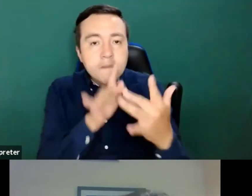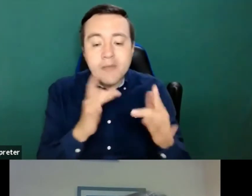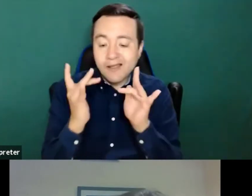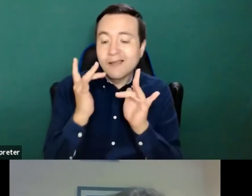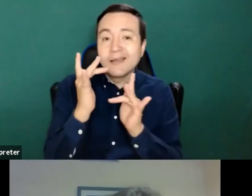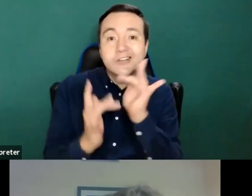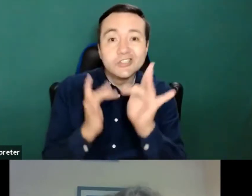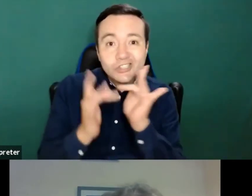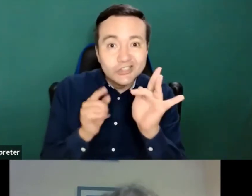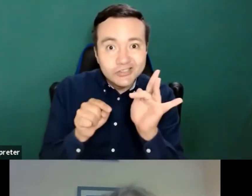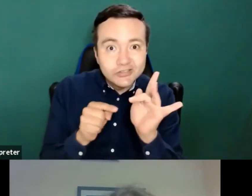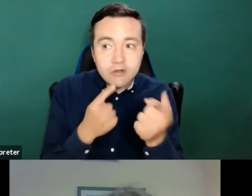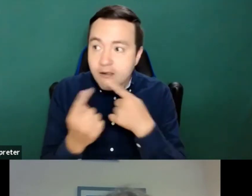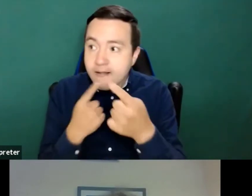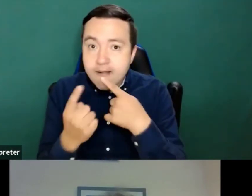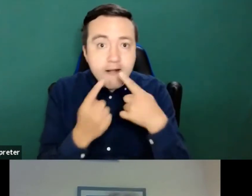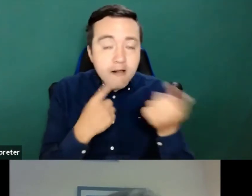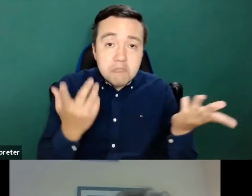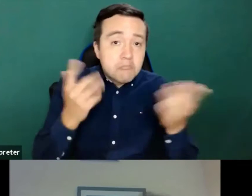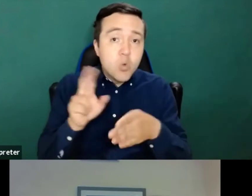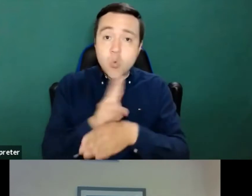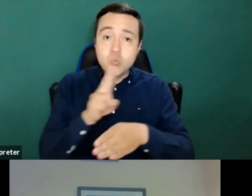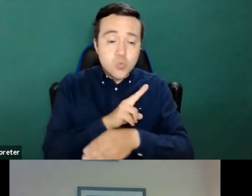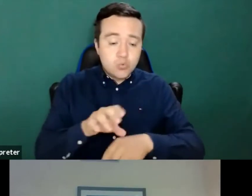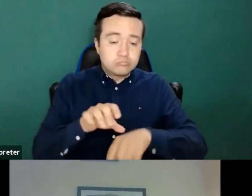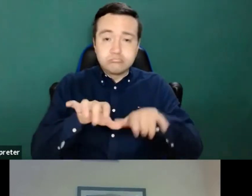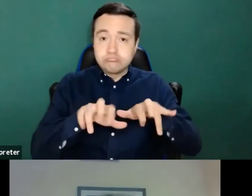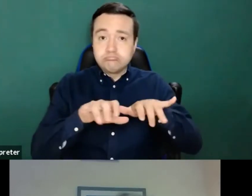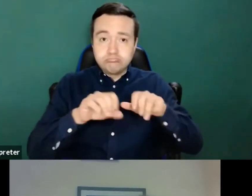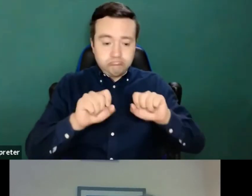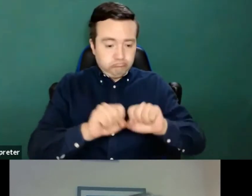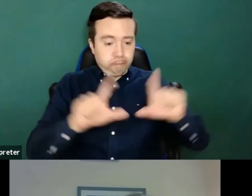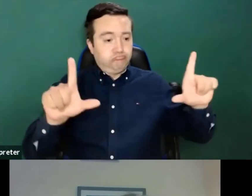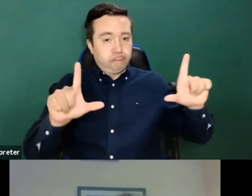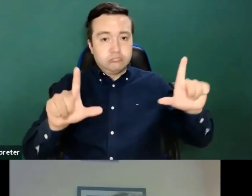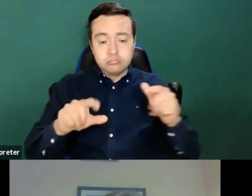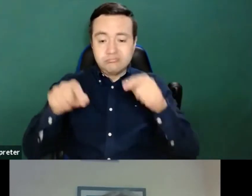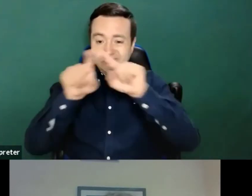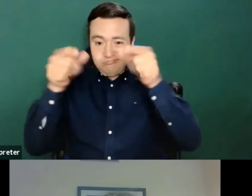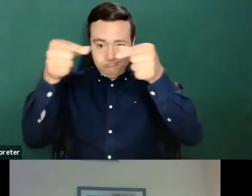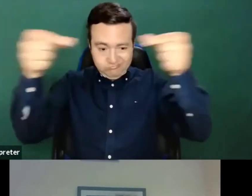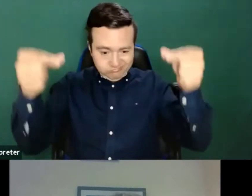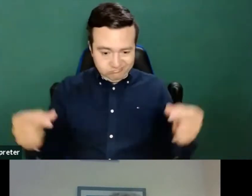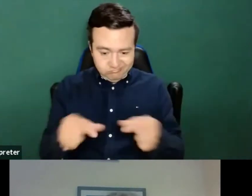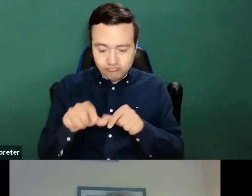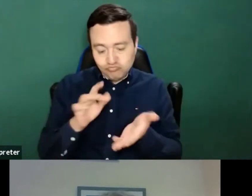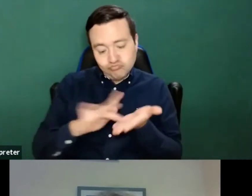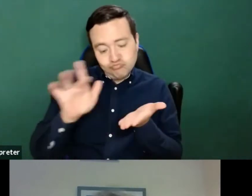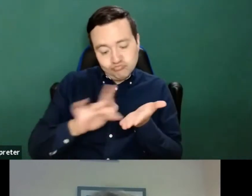use a computer, a tablet, a smartphone, any device, but in practice, it's quite a way